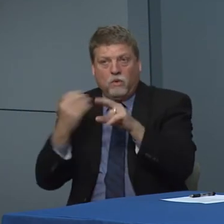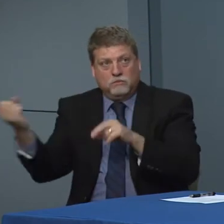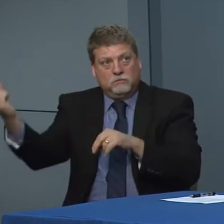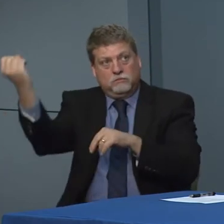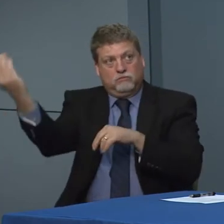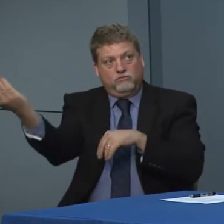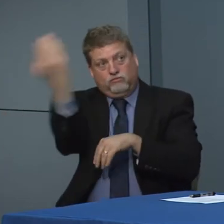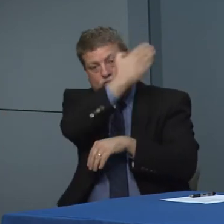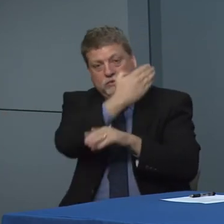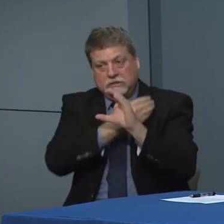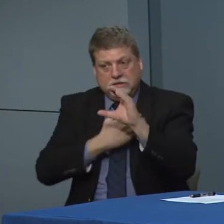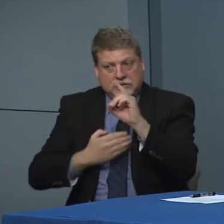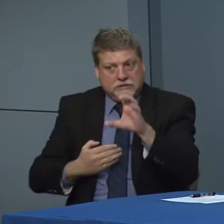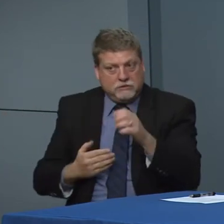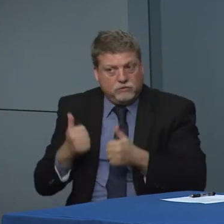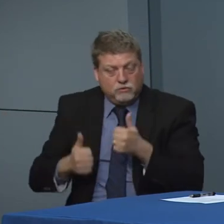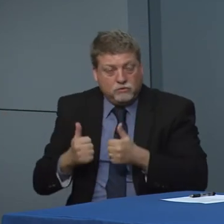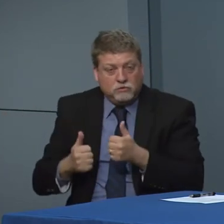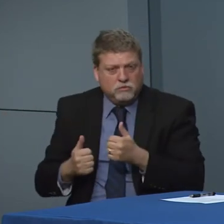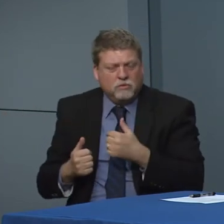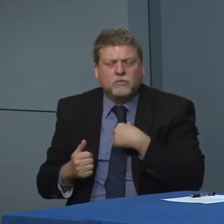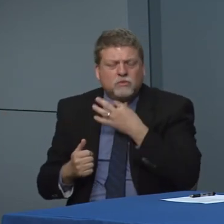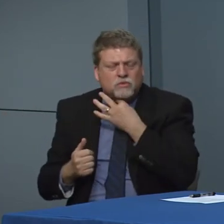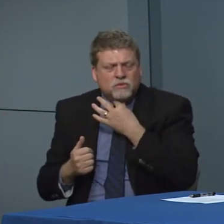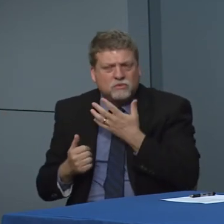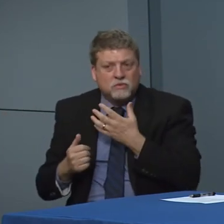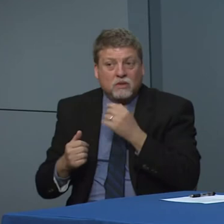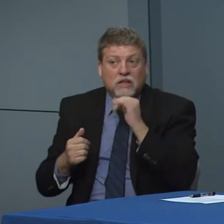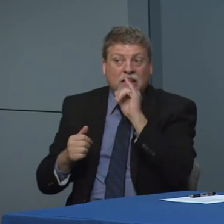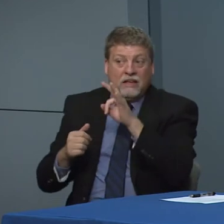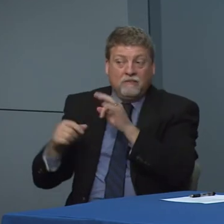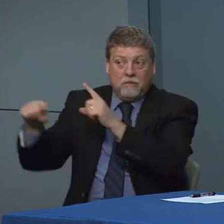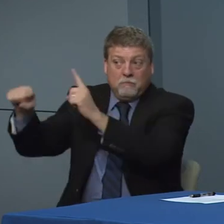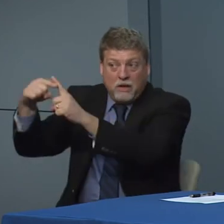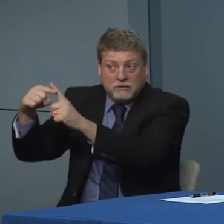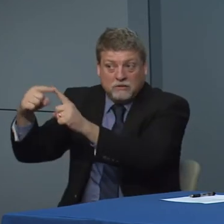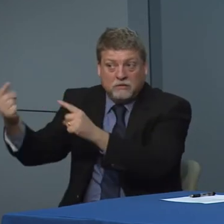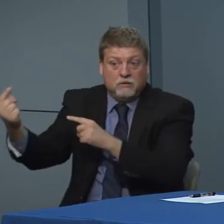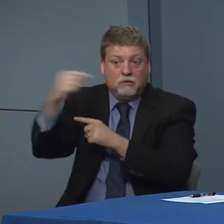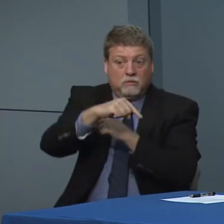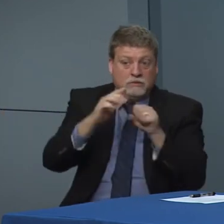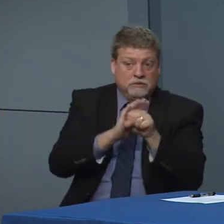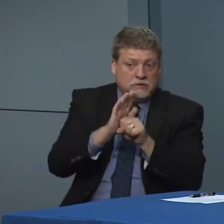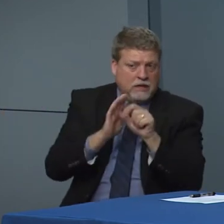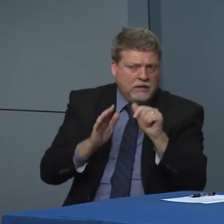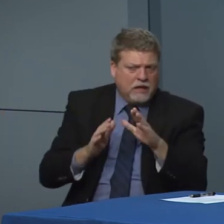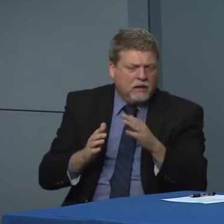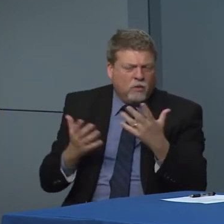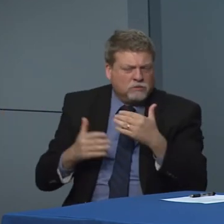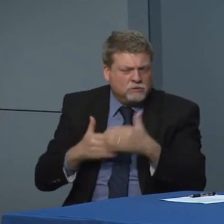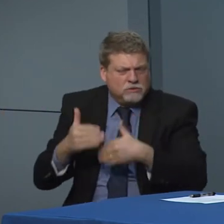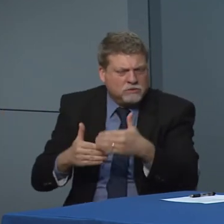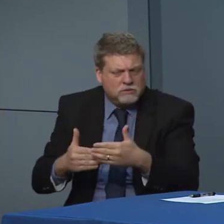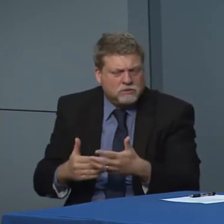CDC. If they get a positive does it have to be retested at a state lab. What does that process look like yes, great